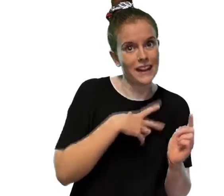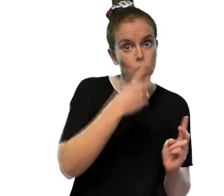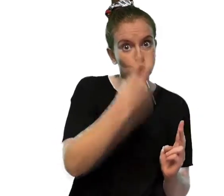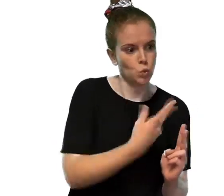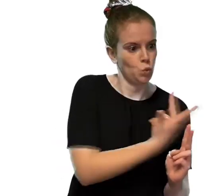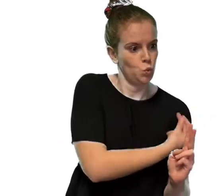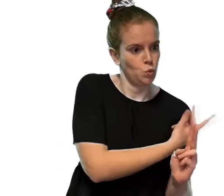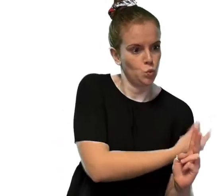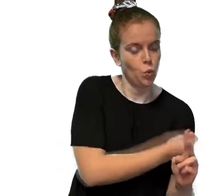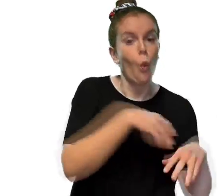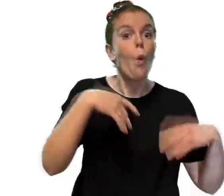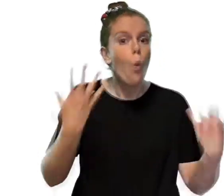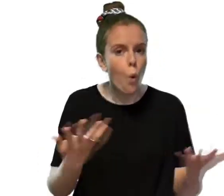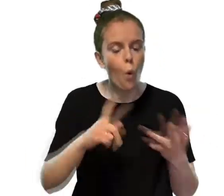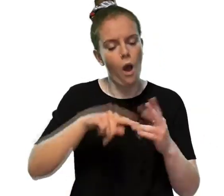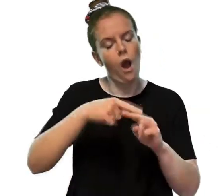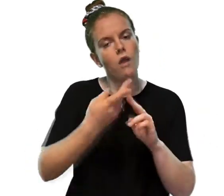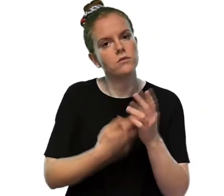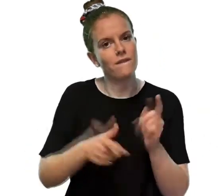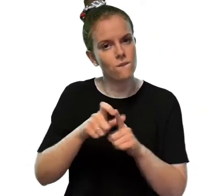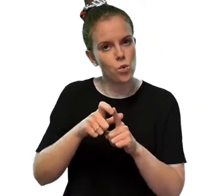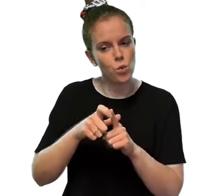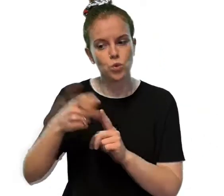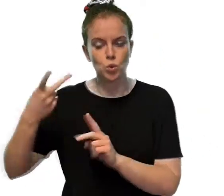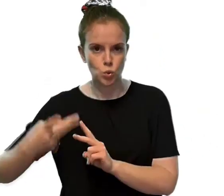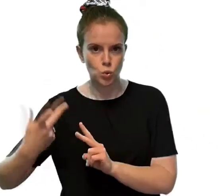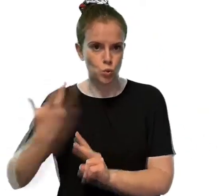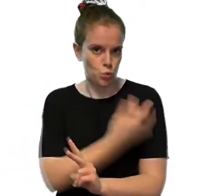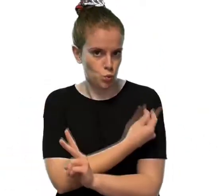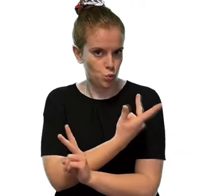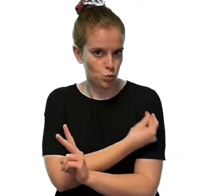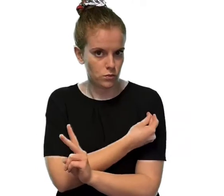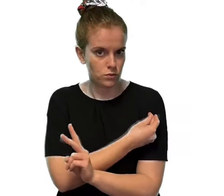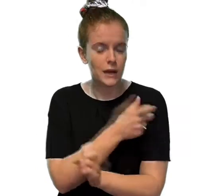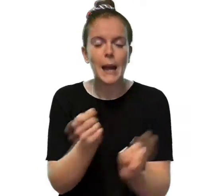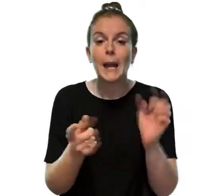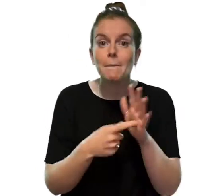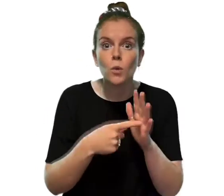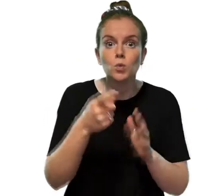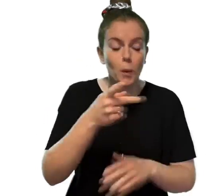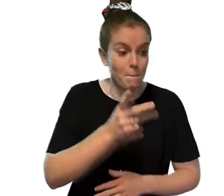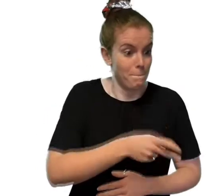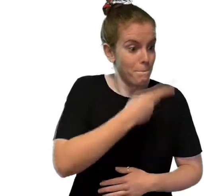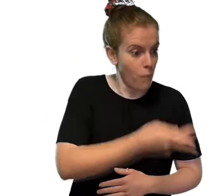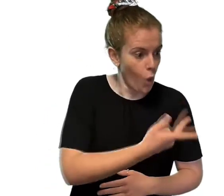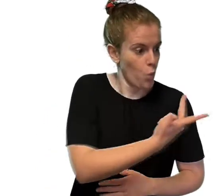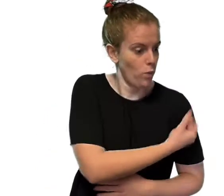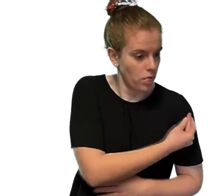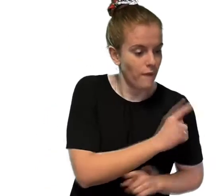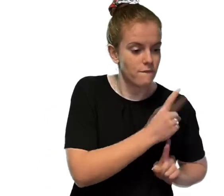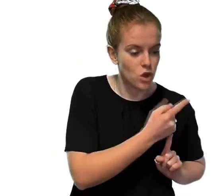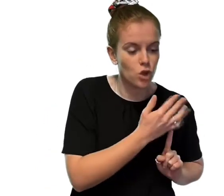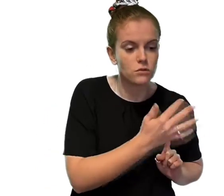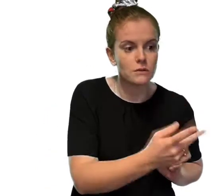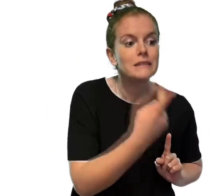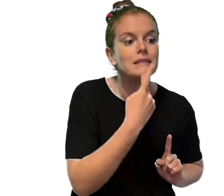It is important that you have both of your vaccinations. Side effects.